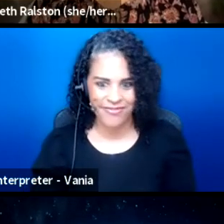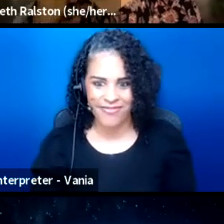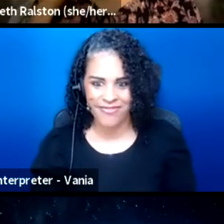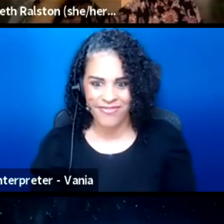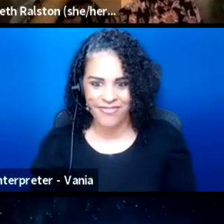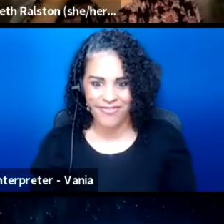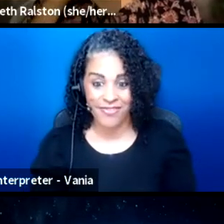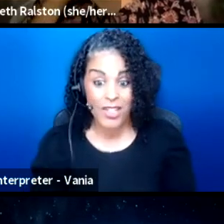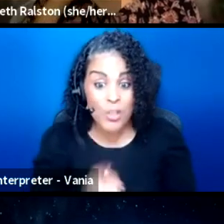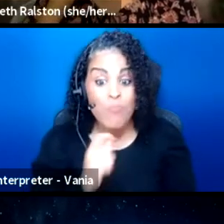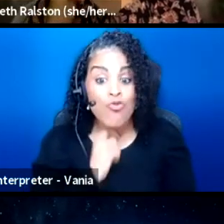You're muted.